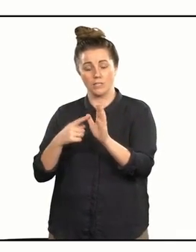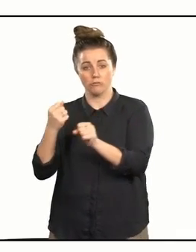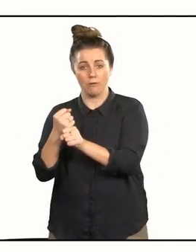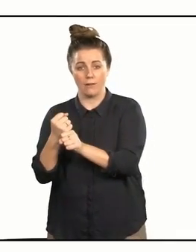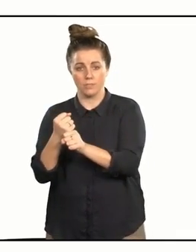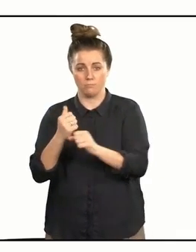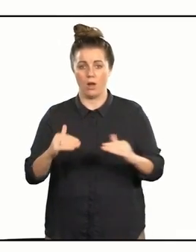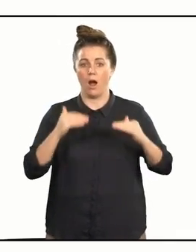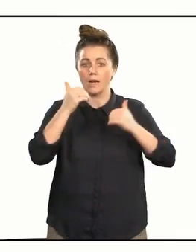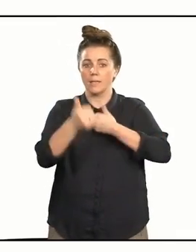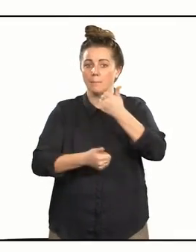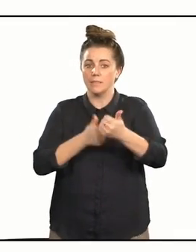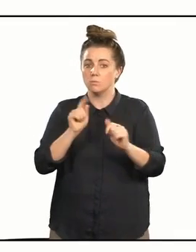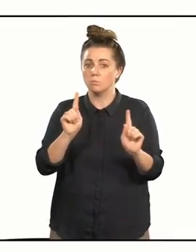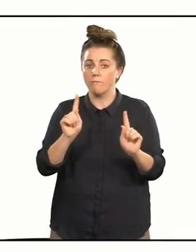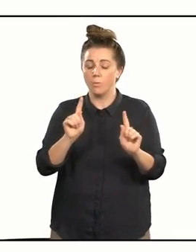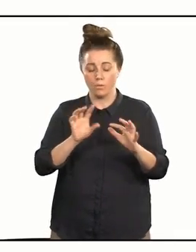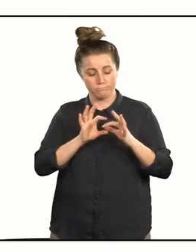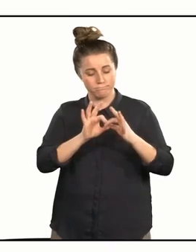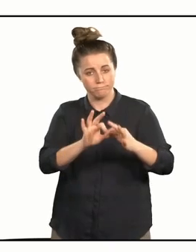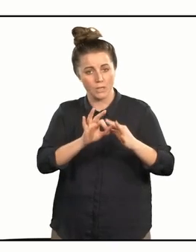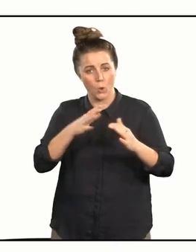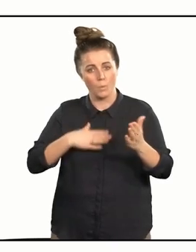are Highly Commended for engaging wāhine - women - in the justice system,